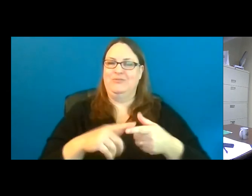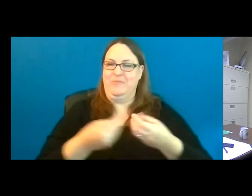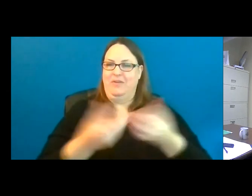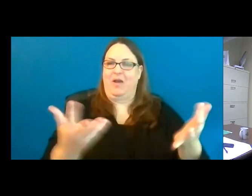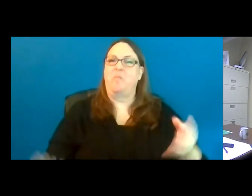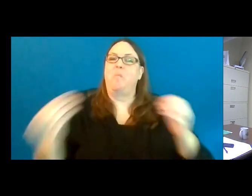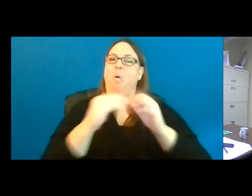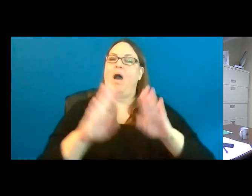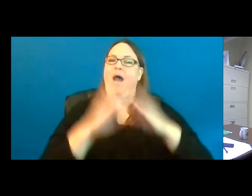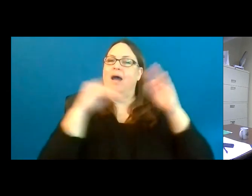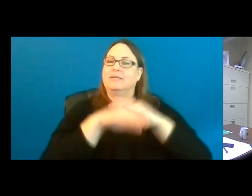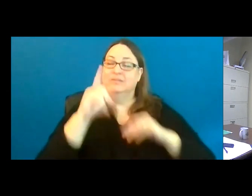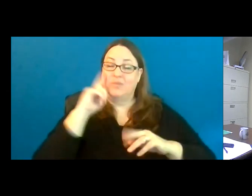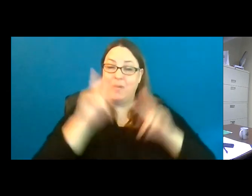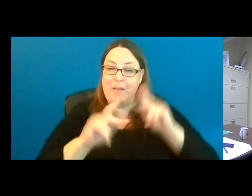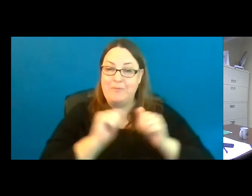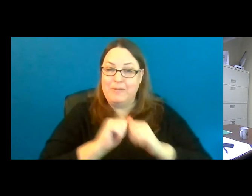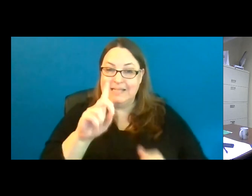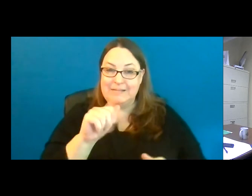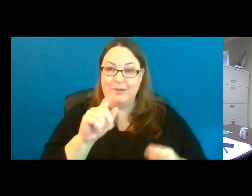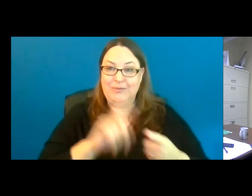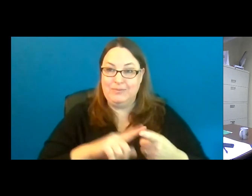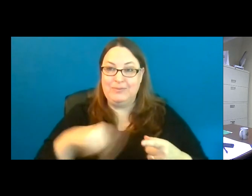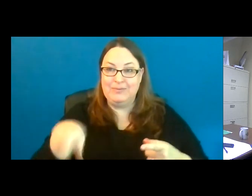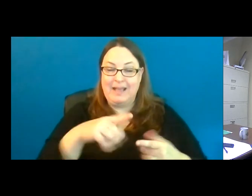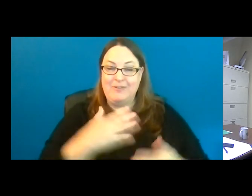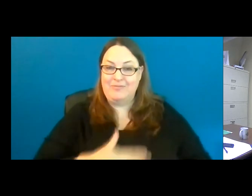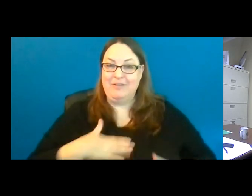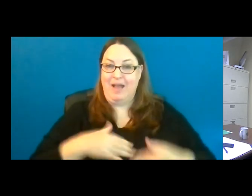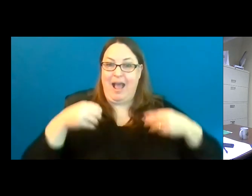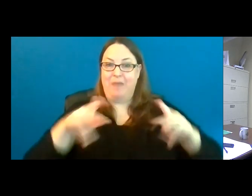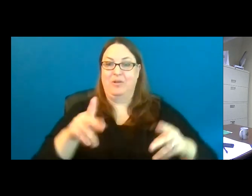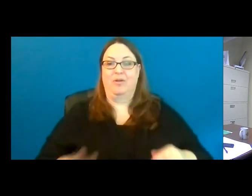for people with disabilities to these recreation opportunities throughout our state.